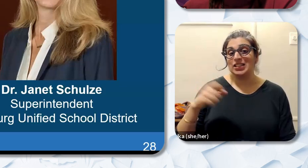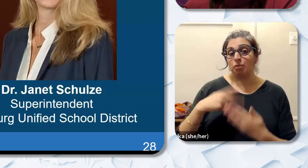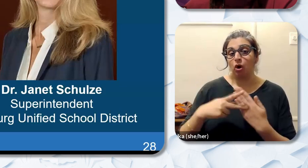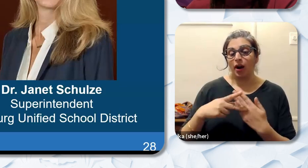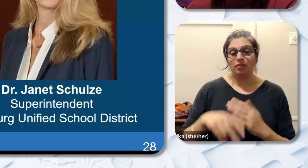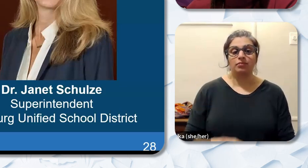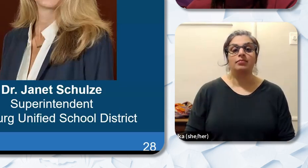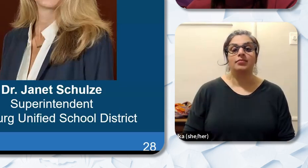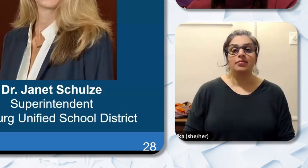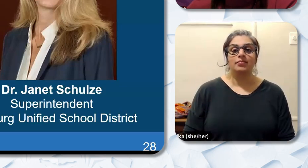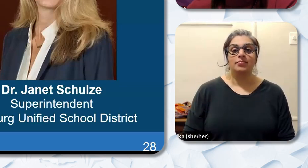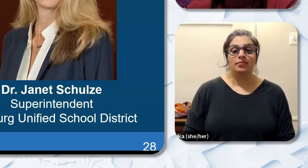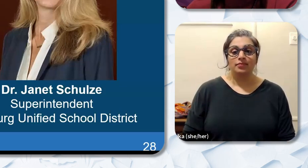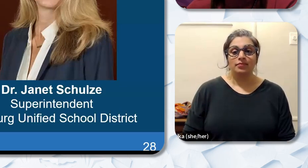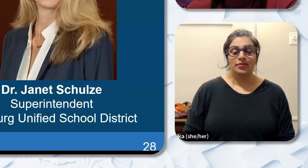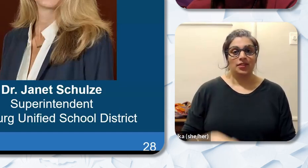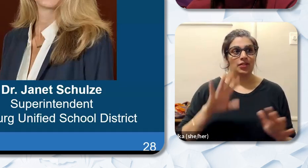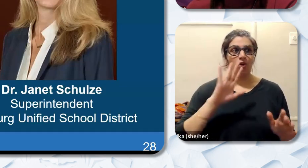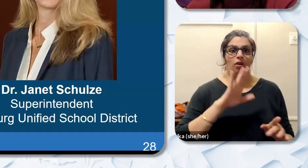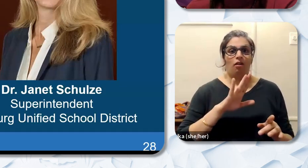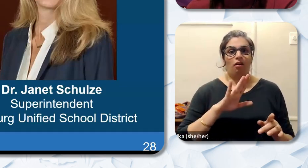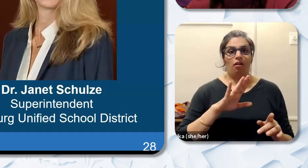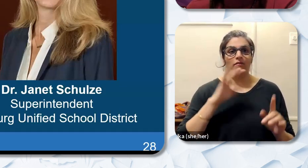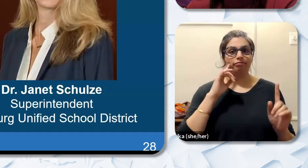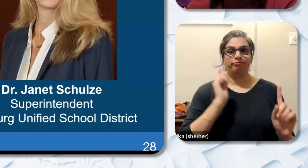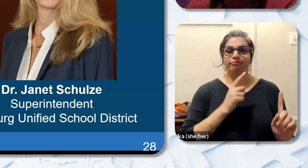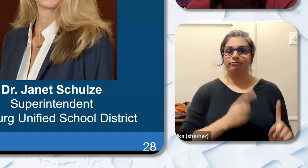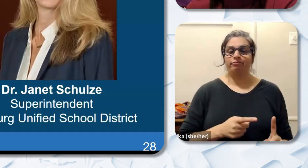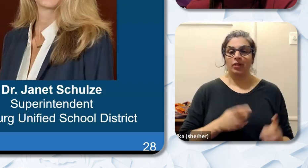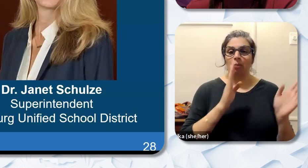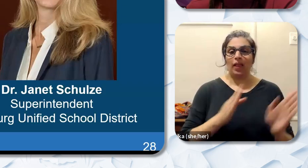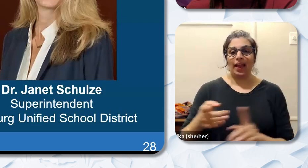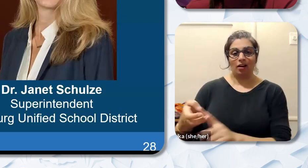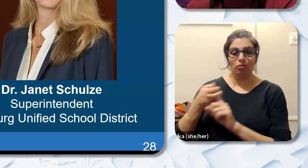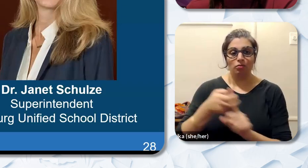District her highlights include a plan for recruitment and retention of a diverse staff.